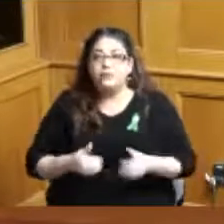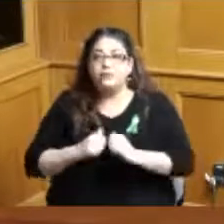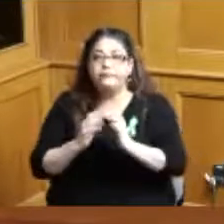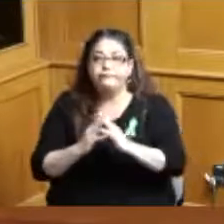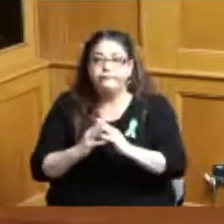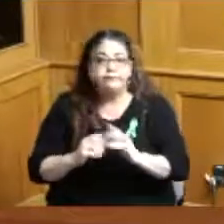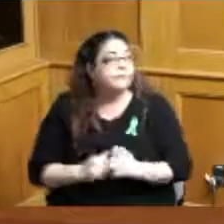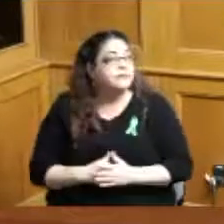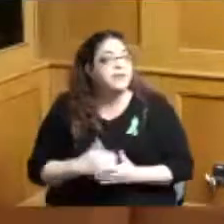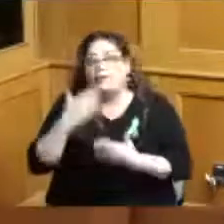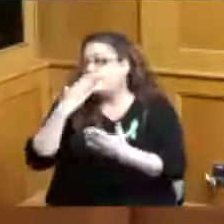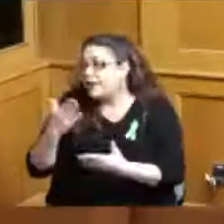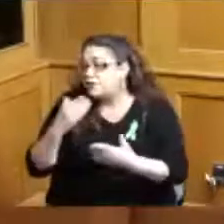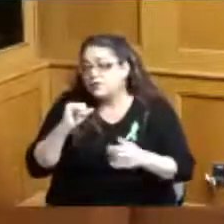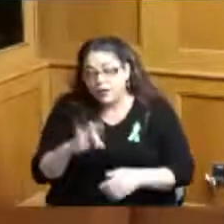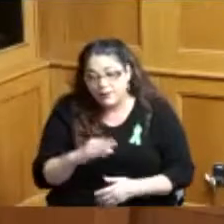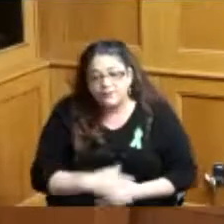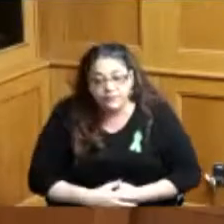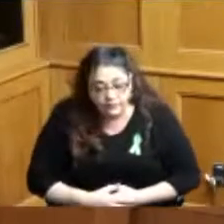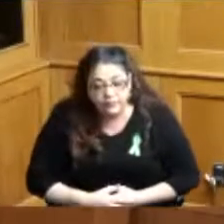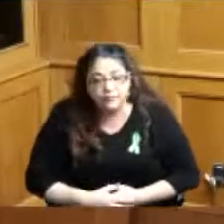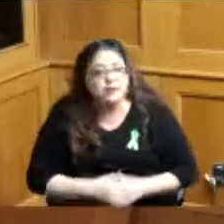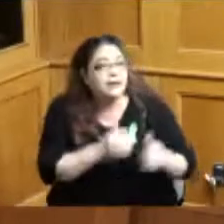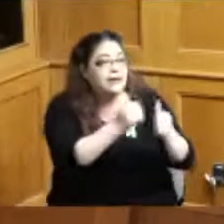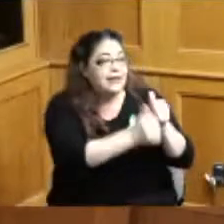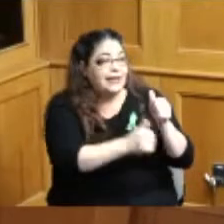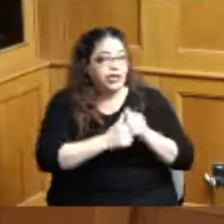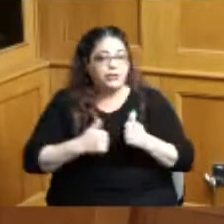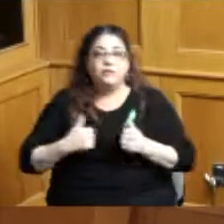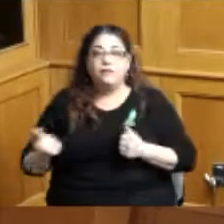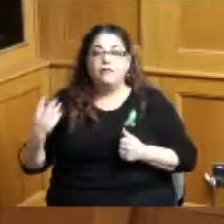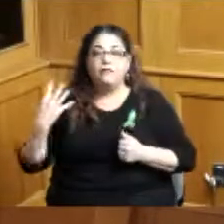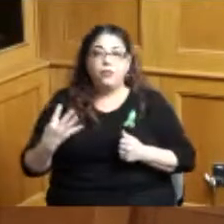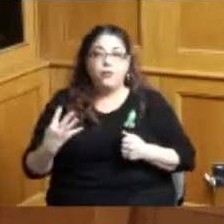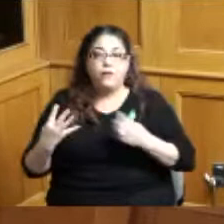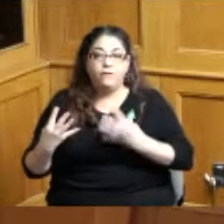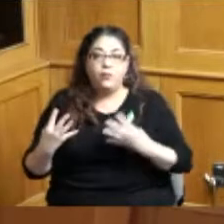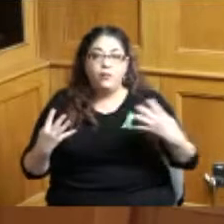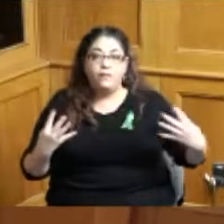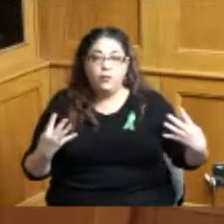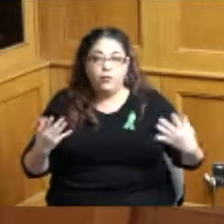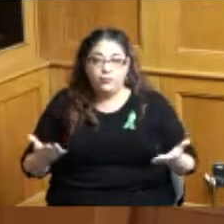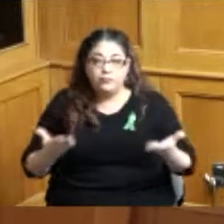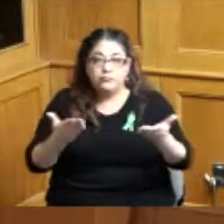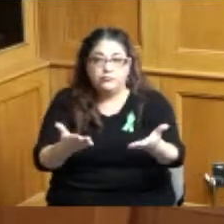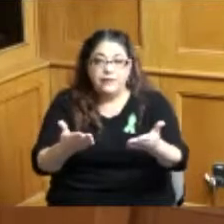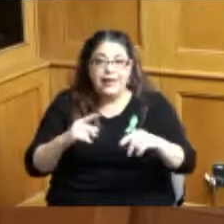thank you Jeff and each Commissioner did submit four different names in in different areas